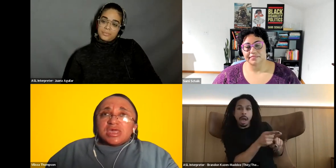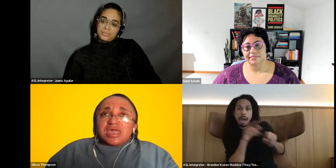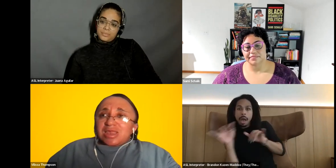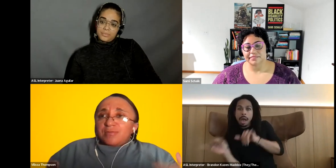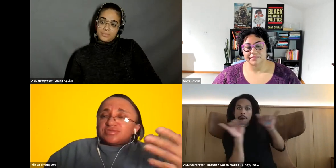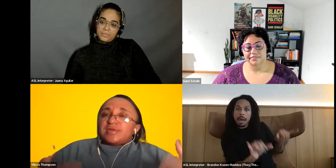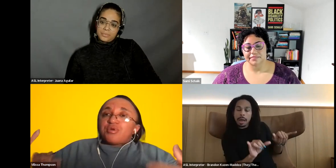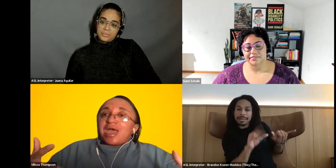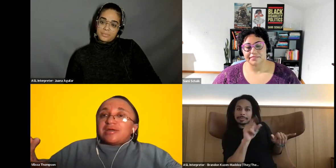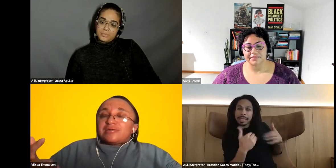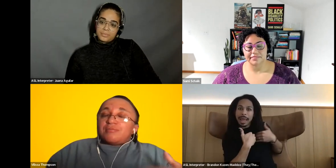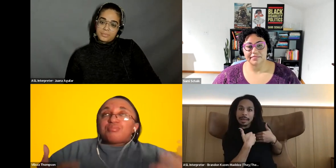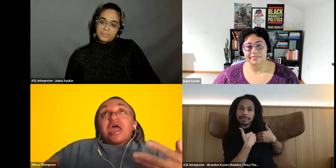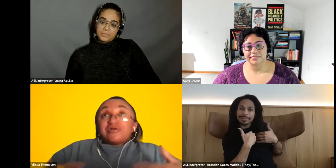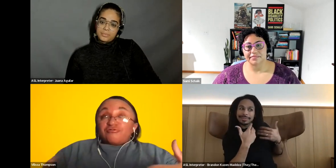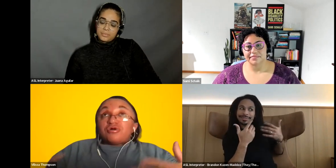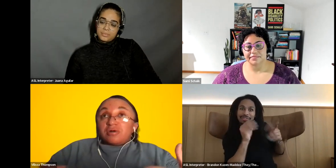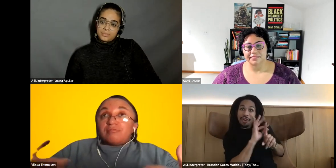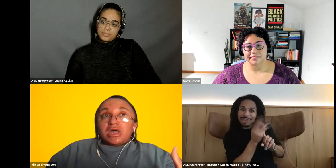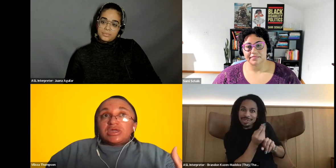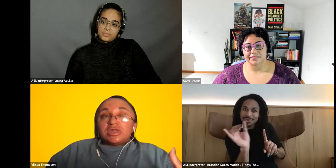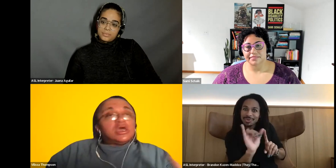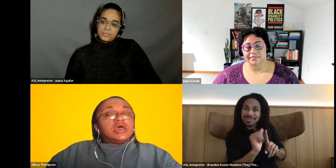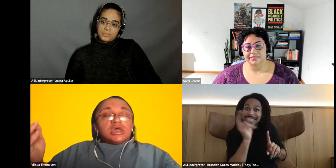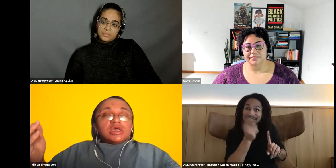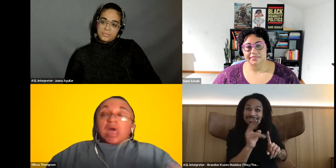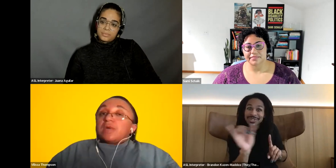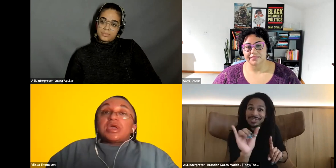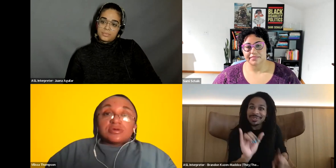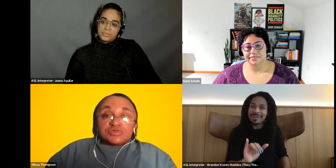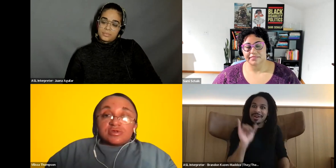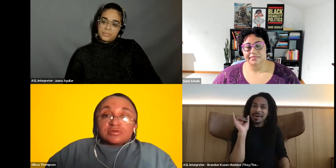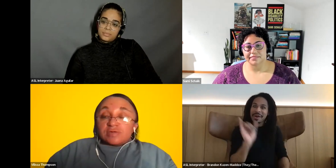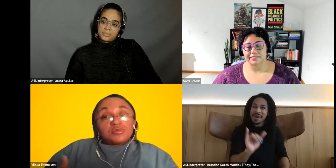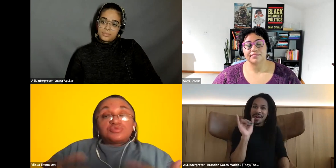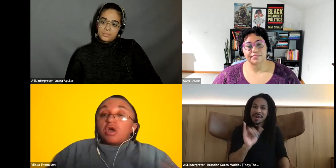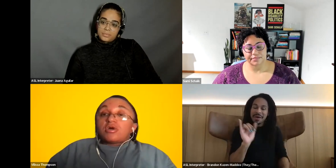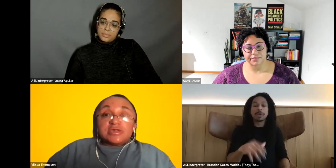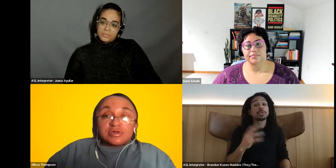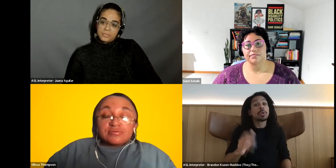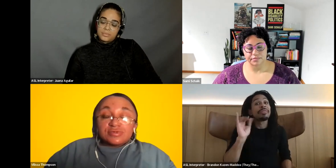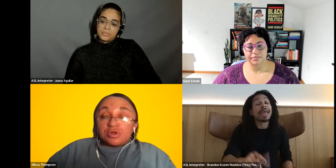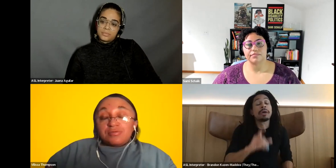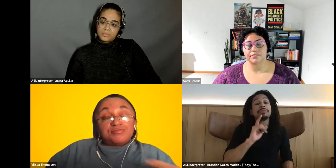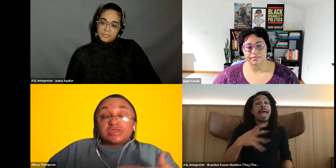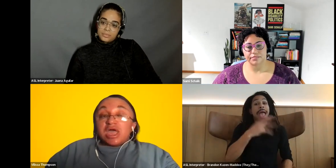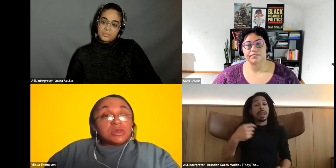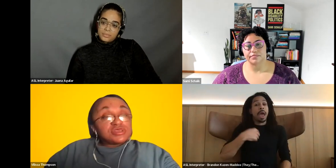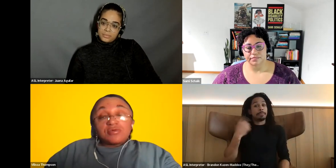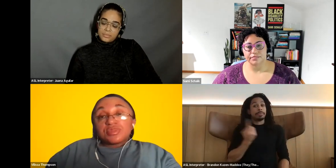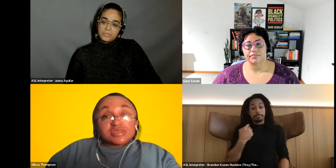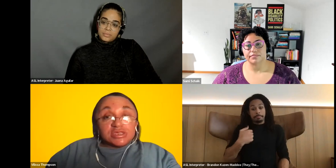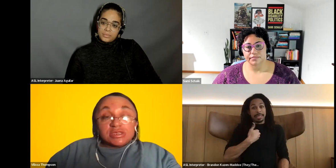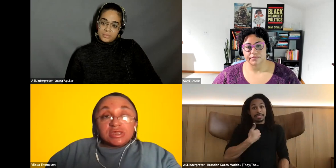Vilissa Thompson: yeah, allow me to be pride. I for my not apparent disability. I'm someone who's hard a hearing. You know I've been diagnosed with level 13